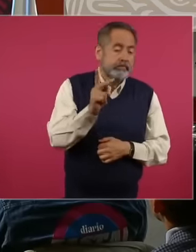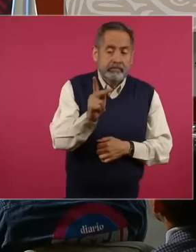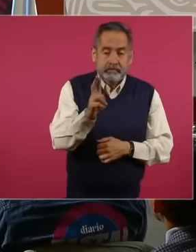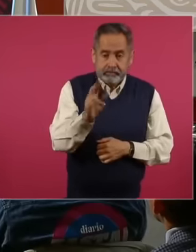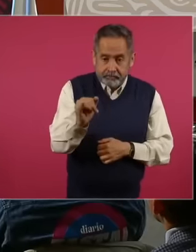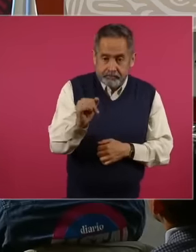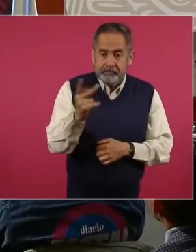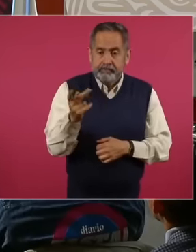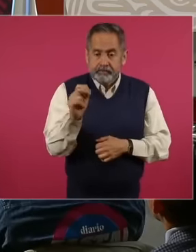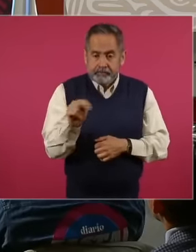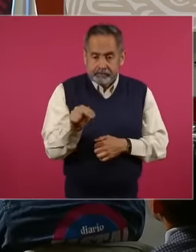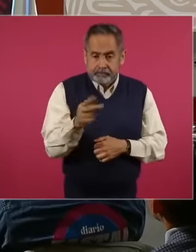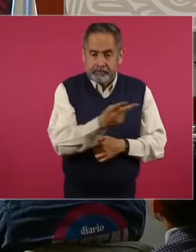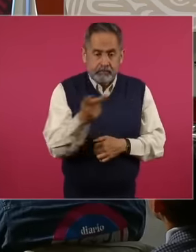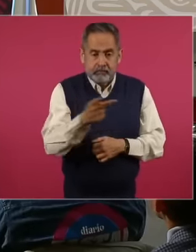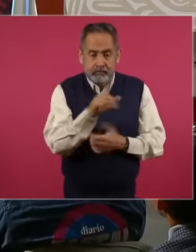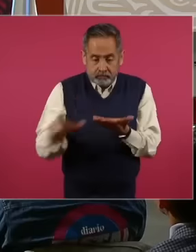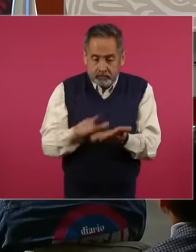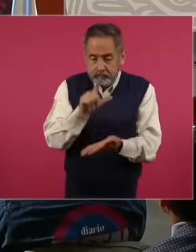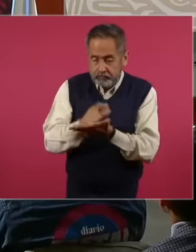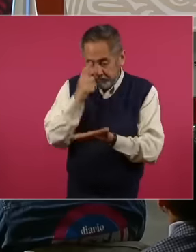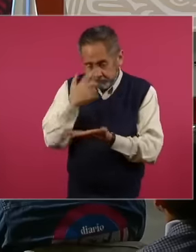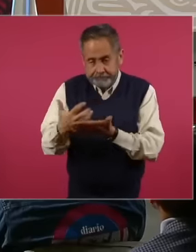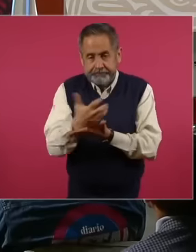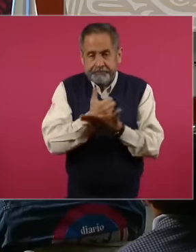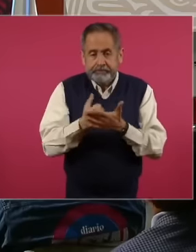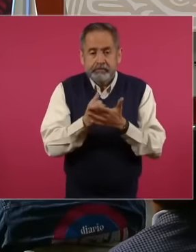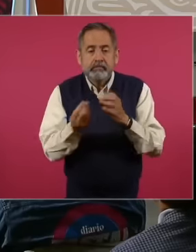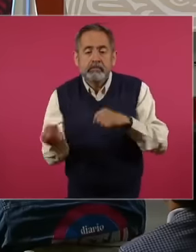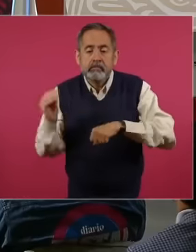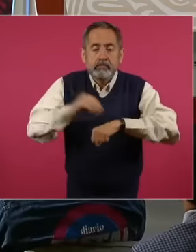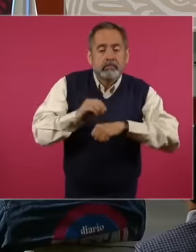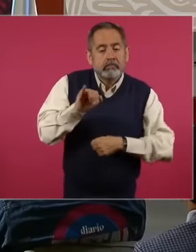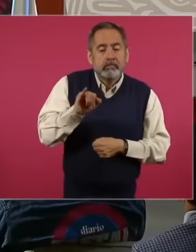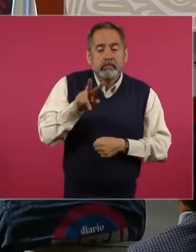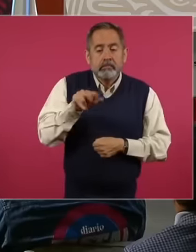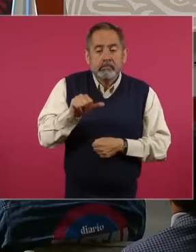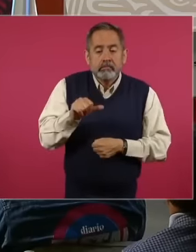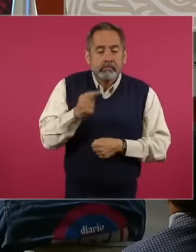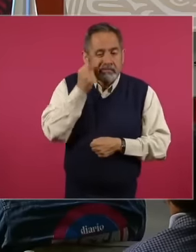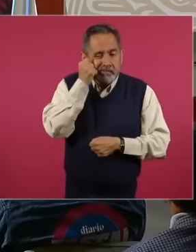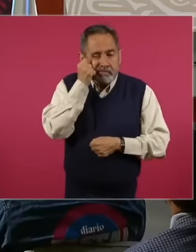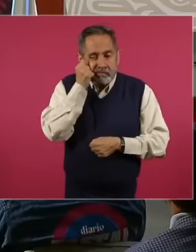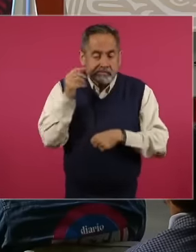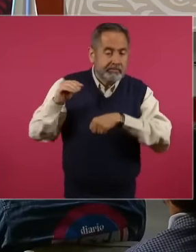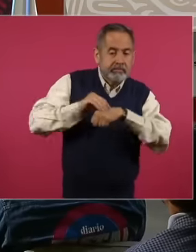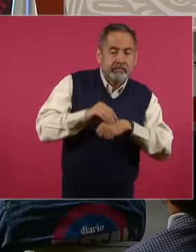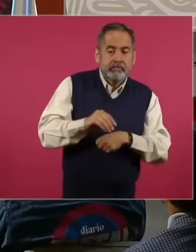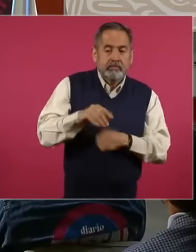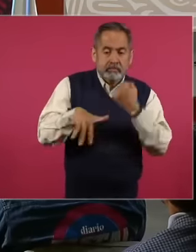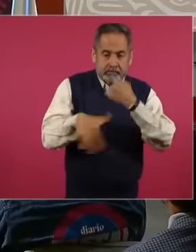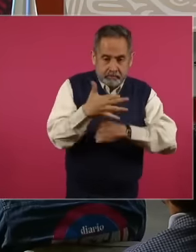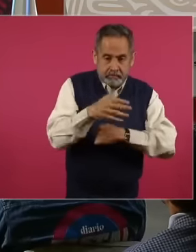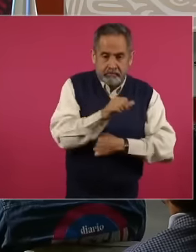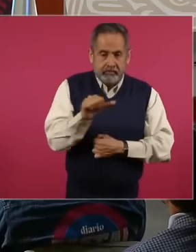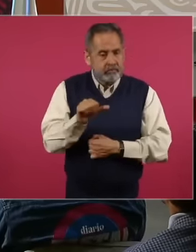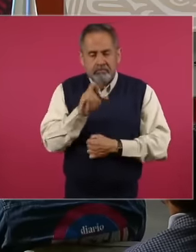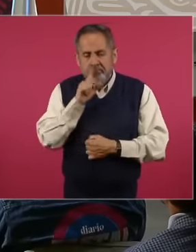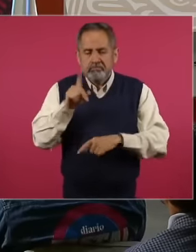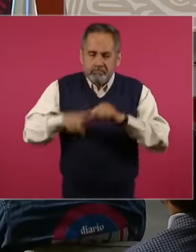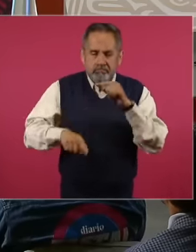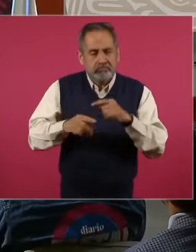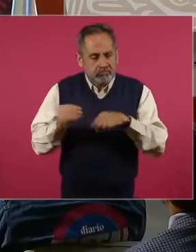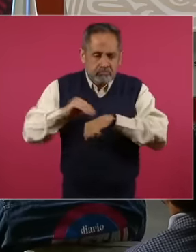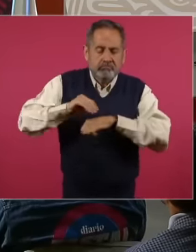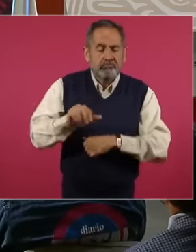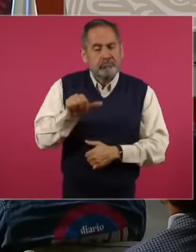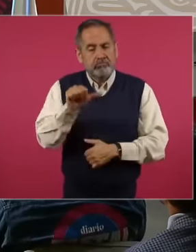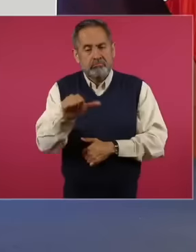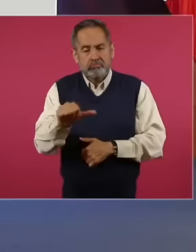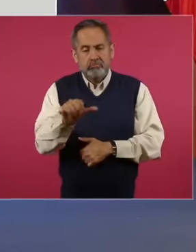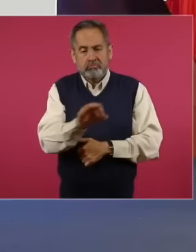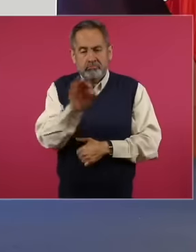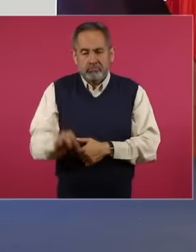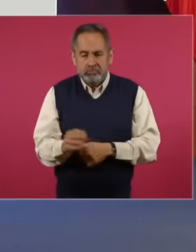the income law in which they increased the VAT from 15 to 16 percent. This was another increase